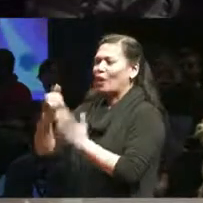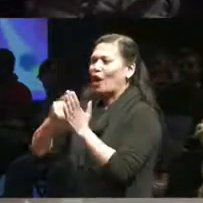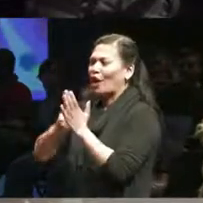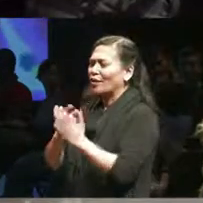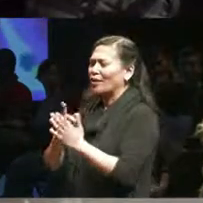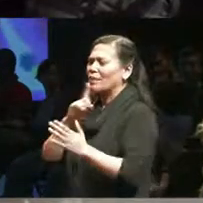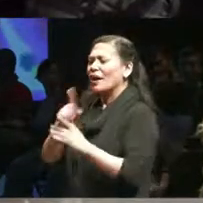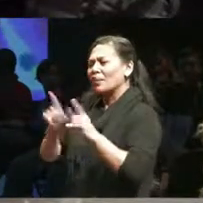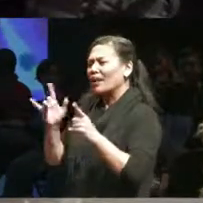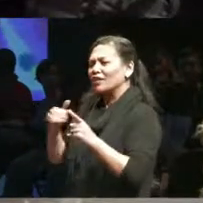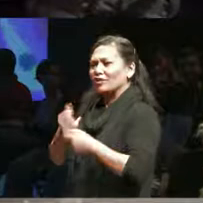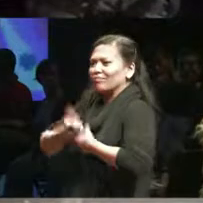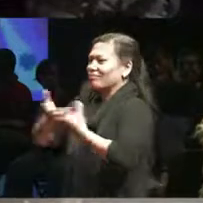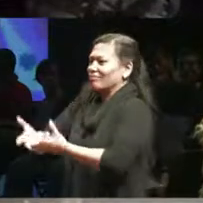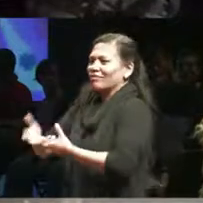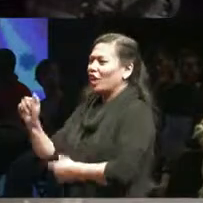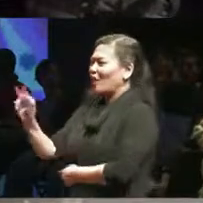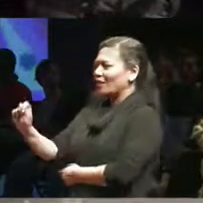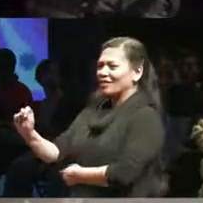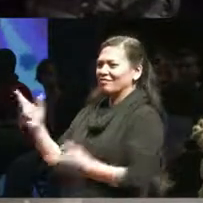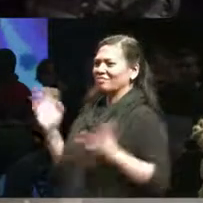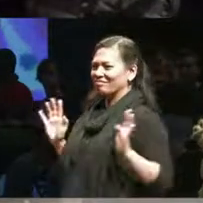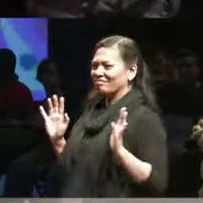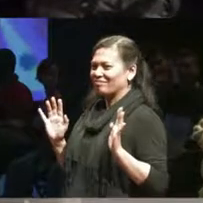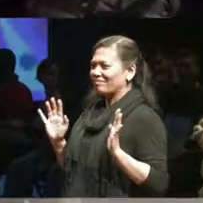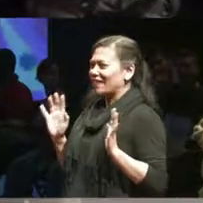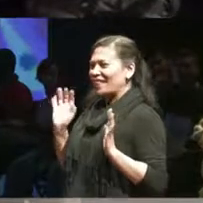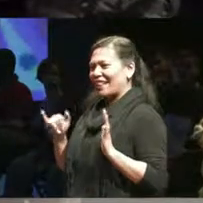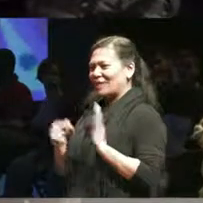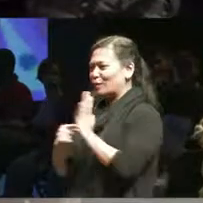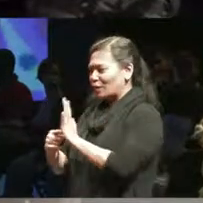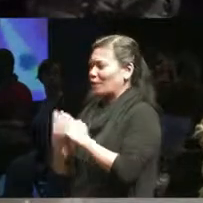piece of work and it was a piece of art. And we've been doing this for two years